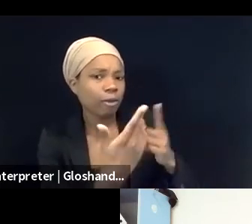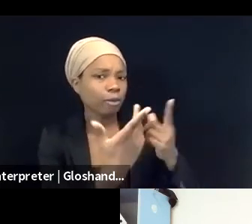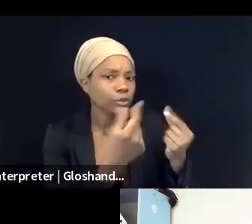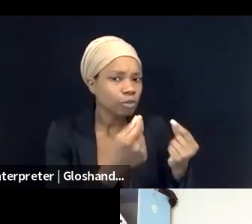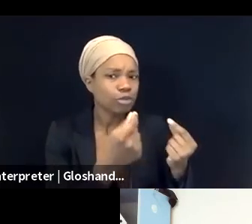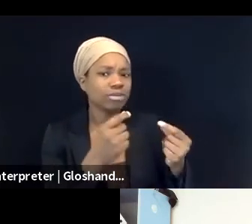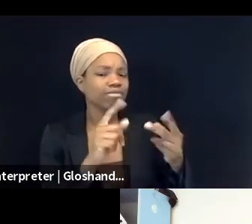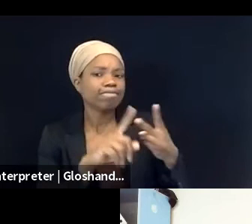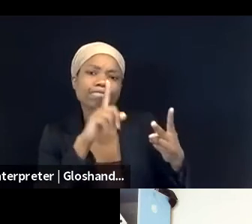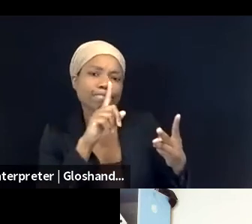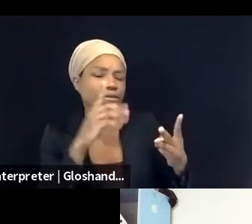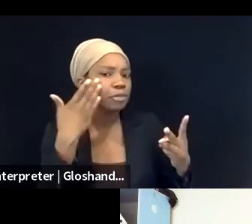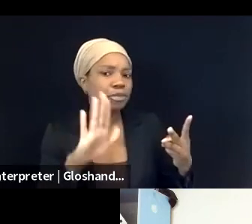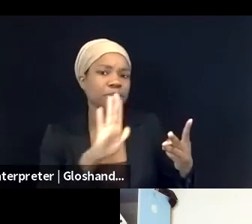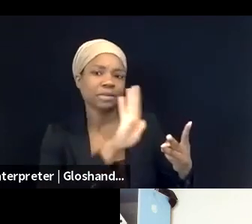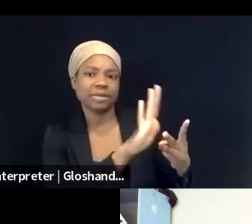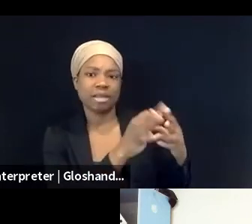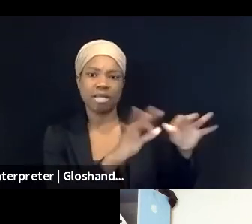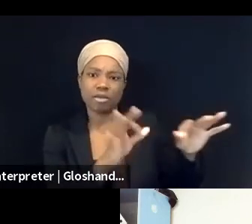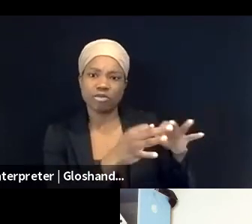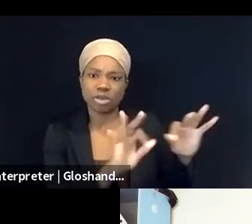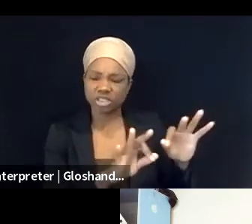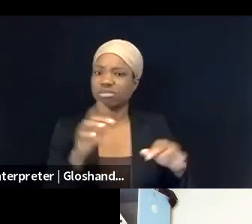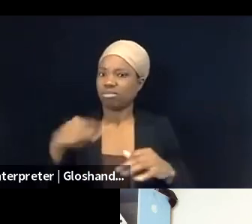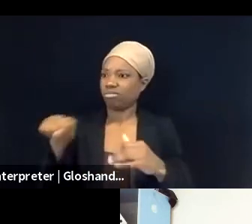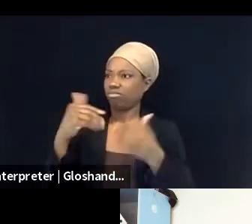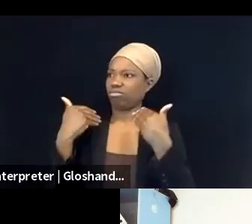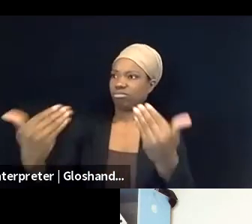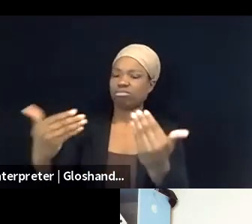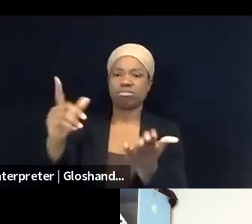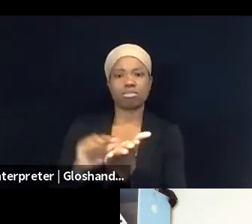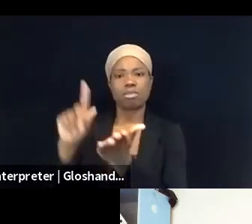lots of pages and content that's supporting